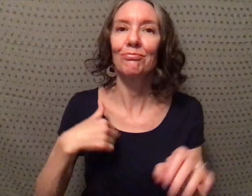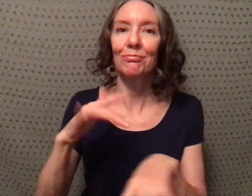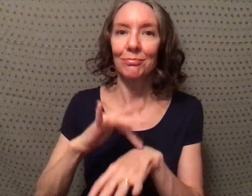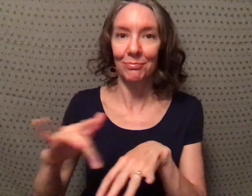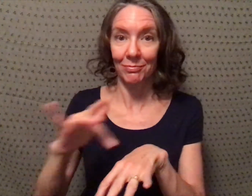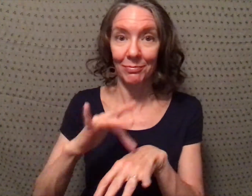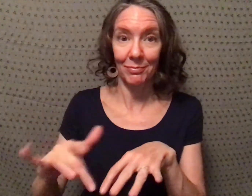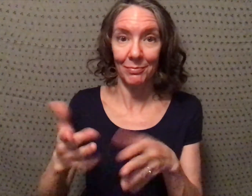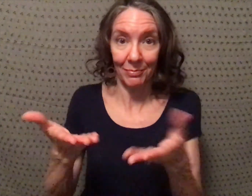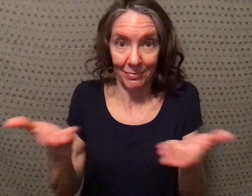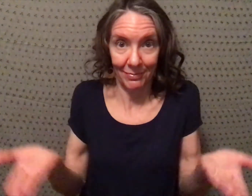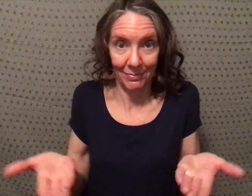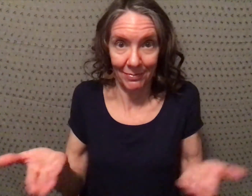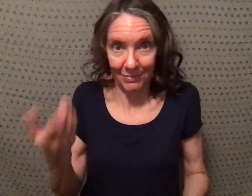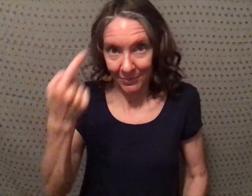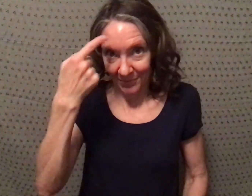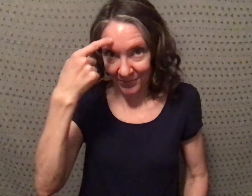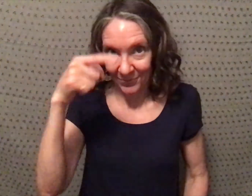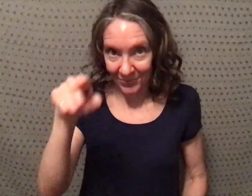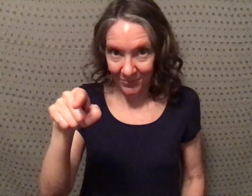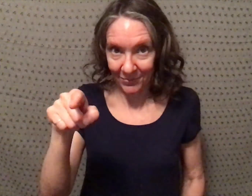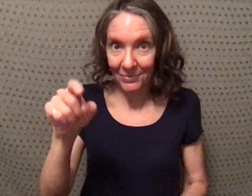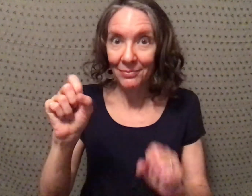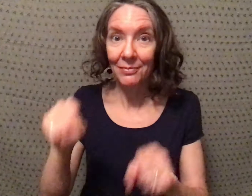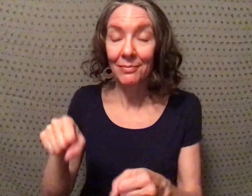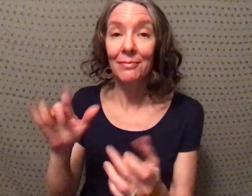But don't worry I'm available and I'm here for you.